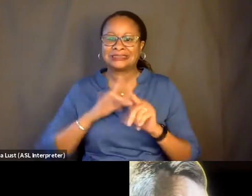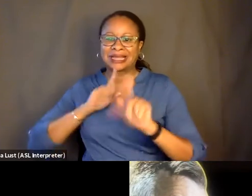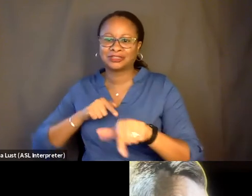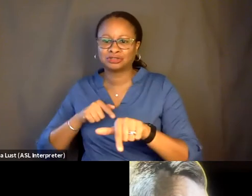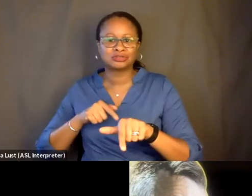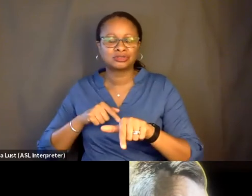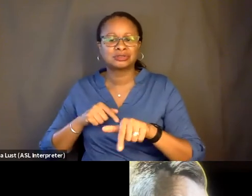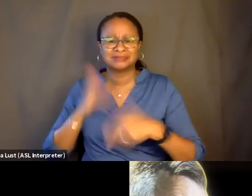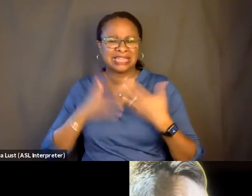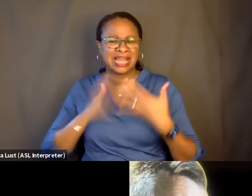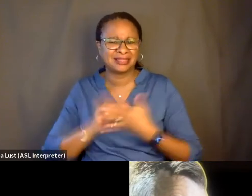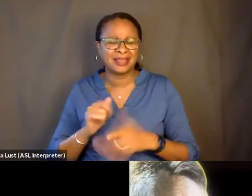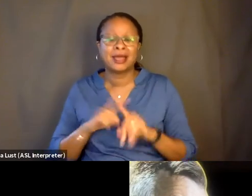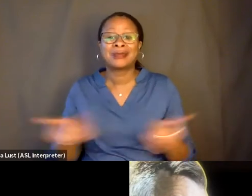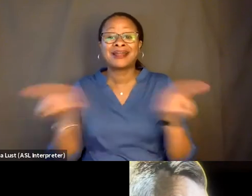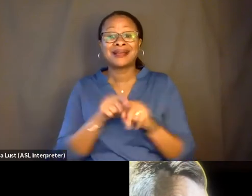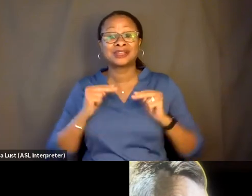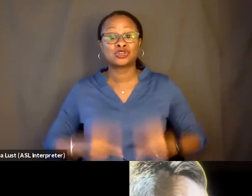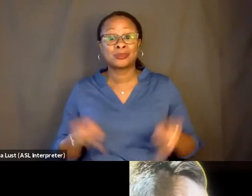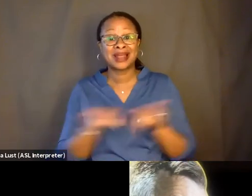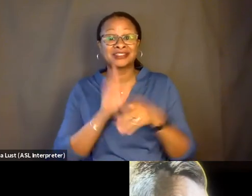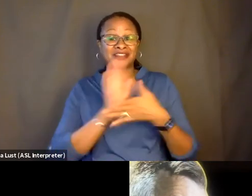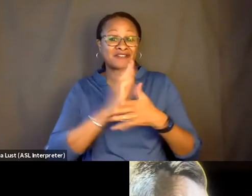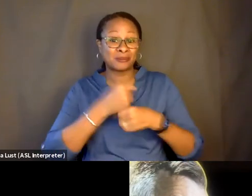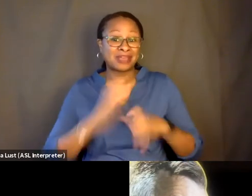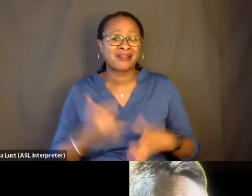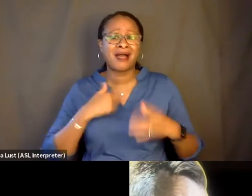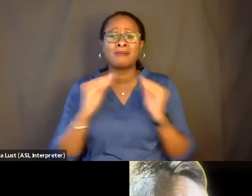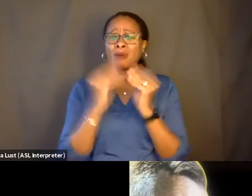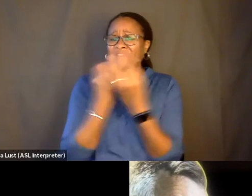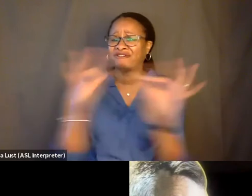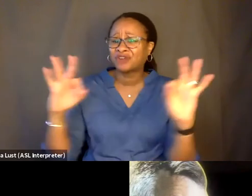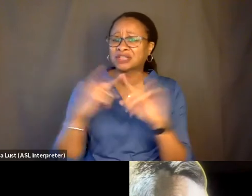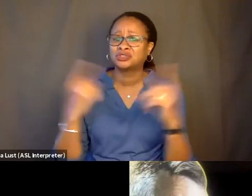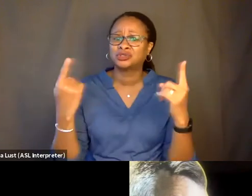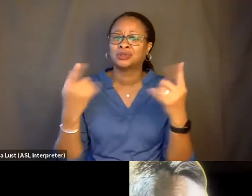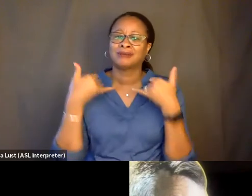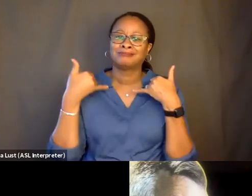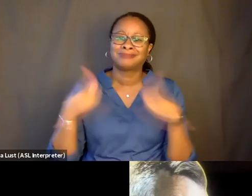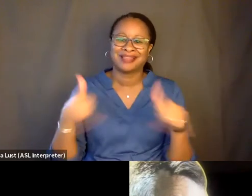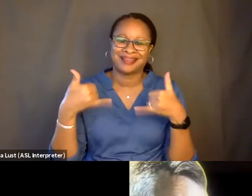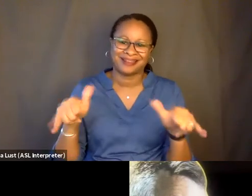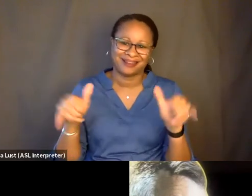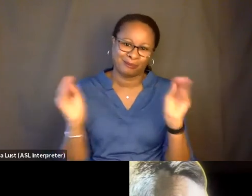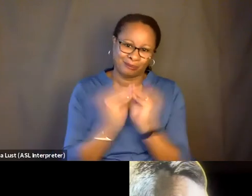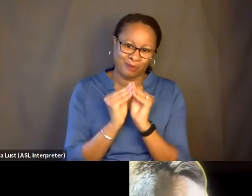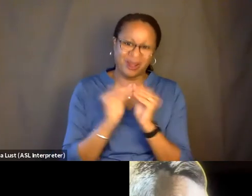but also for me as a human and as a filmmaker. Like, I am more free to play more. So that's what I'm doing with my cinema.